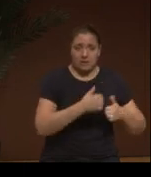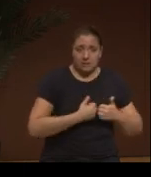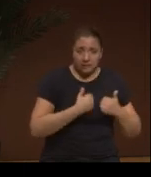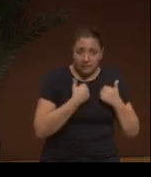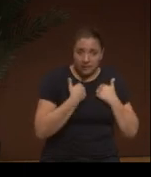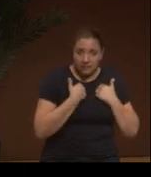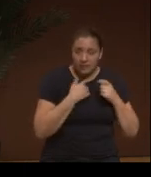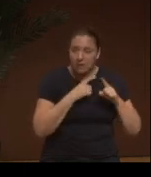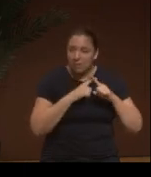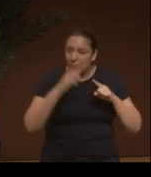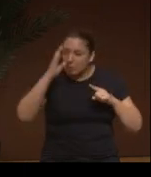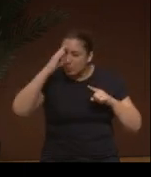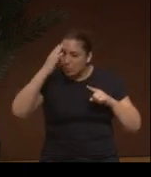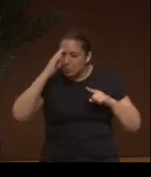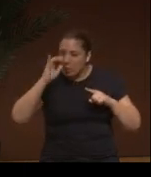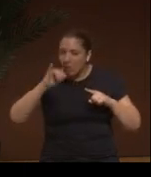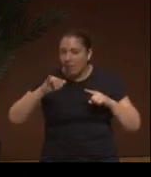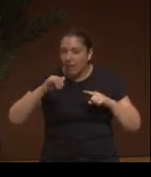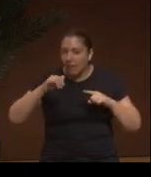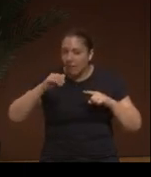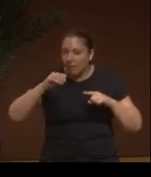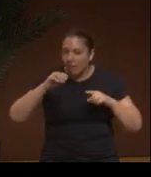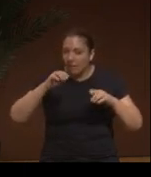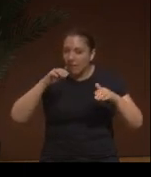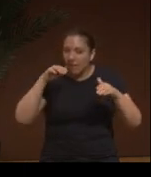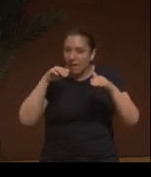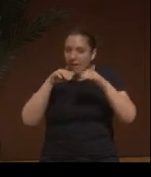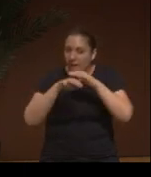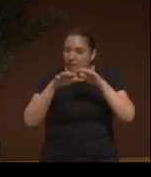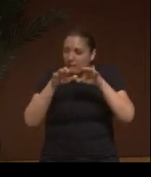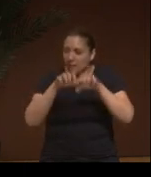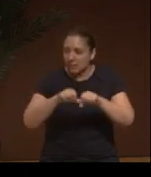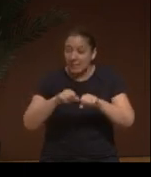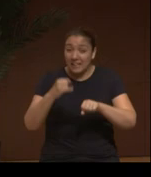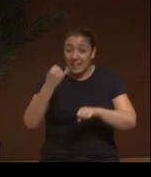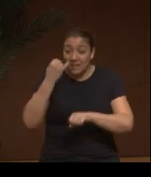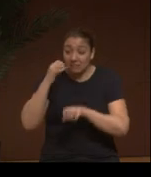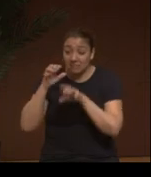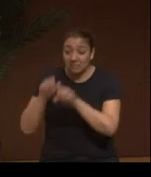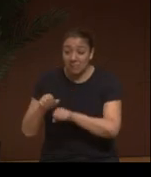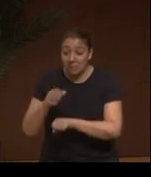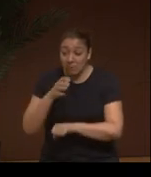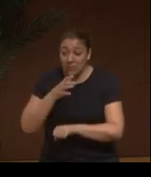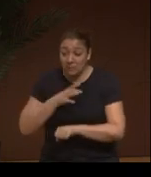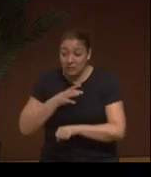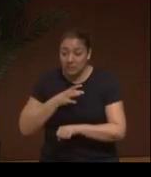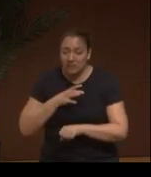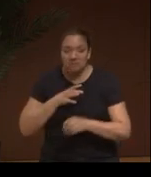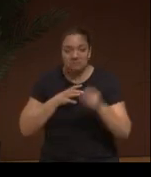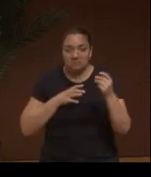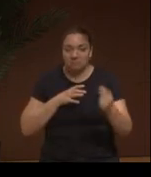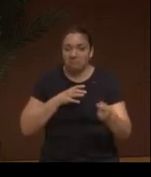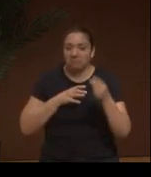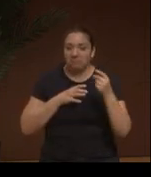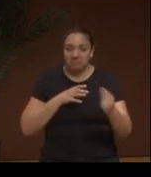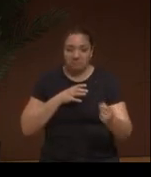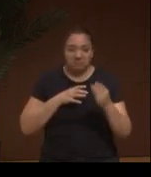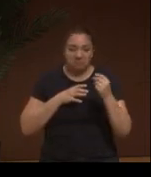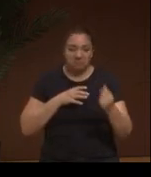That man sacrificed his life. But do you know what the invader learned?